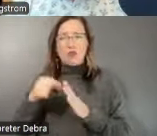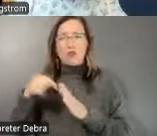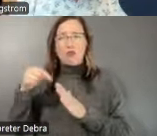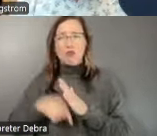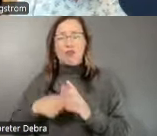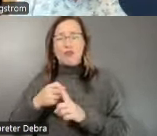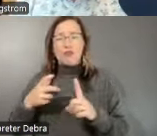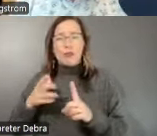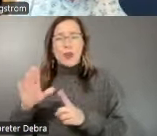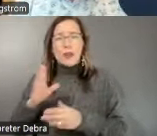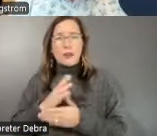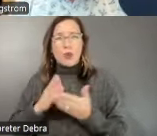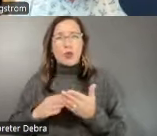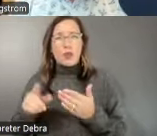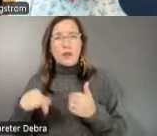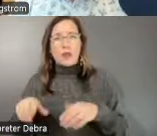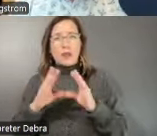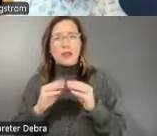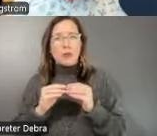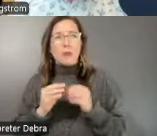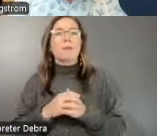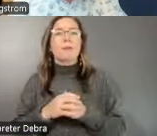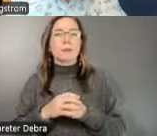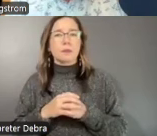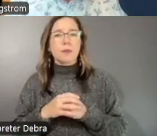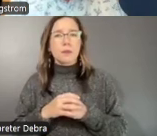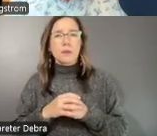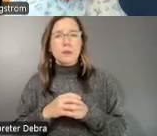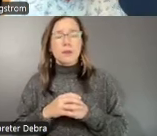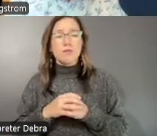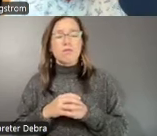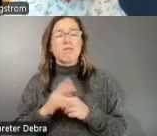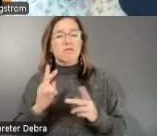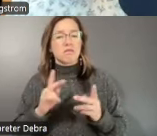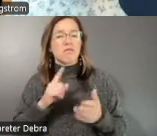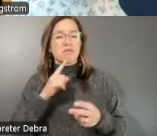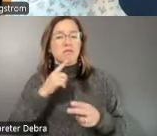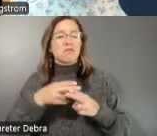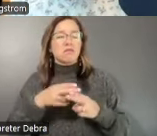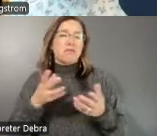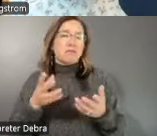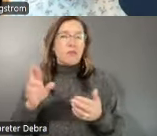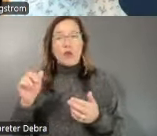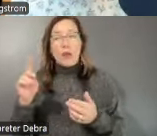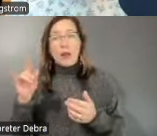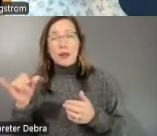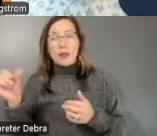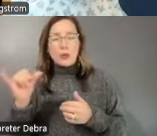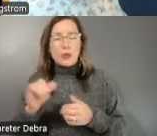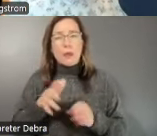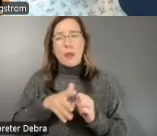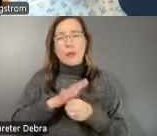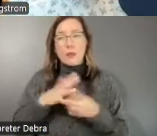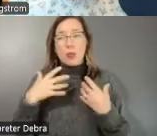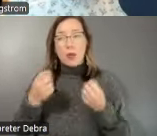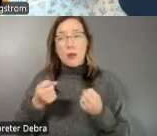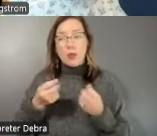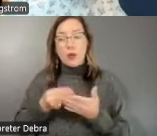his portion of the session. As Randy also has that pandemic recovery funds are now drying up,